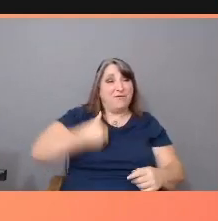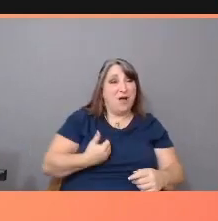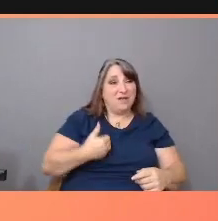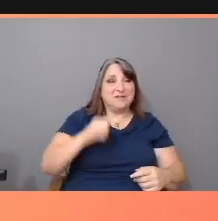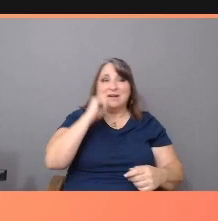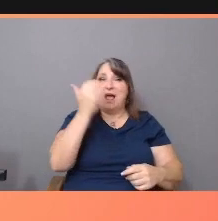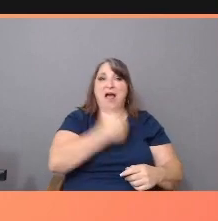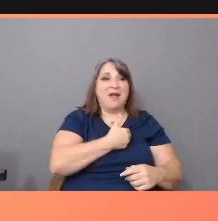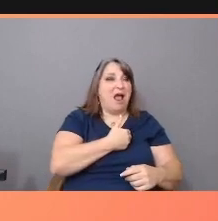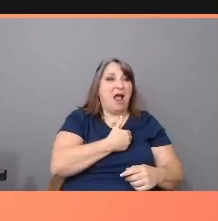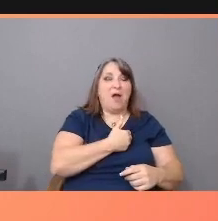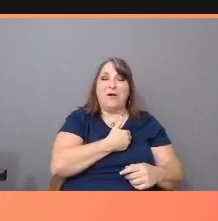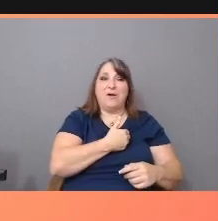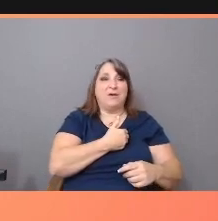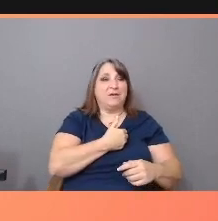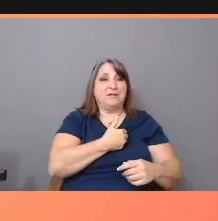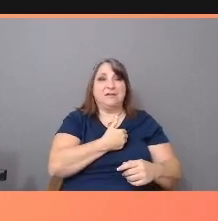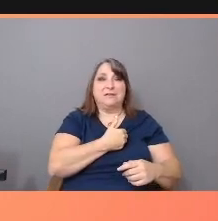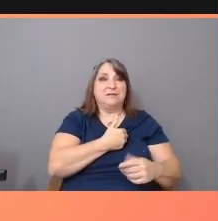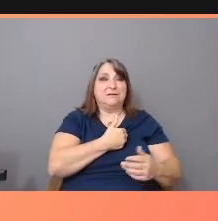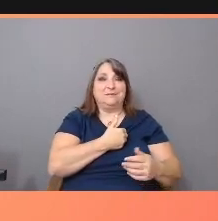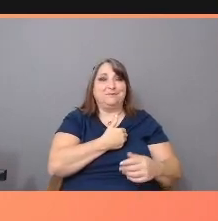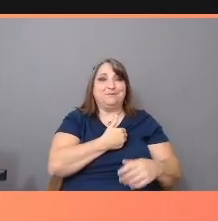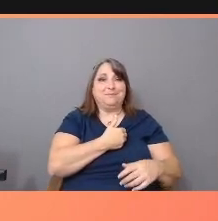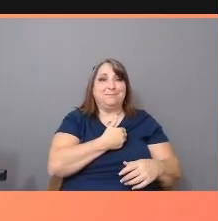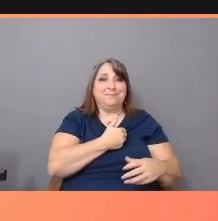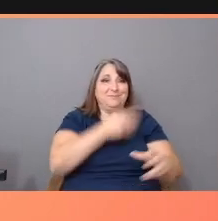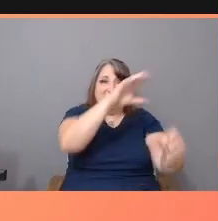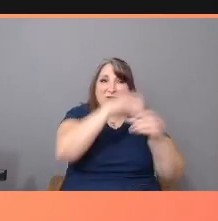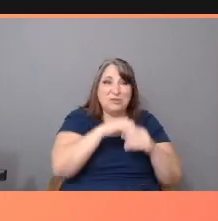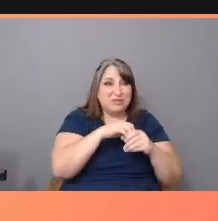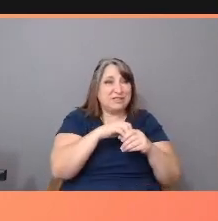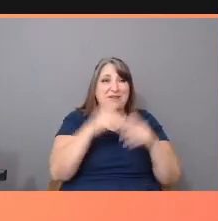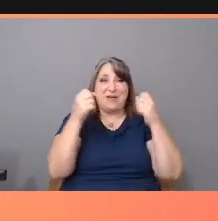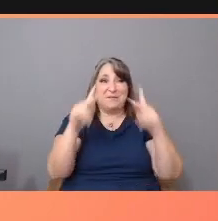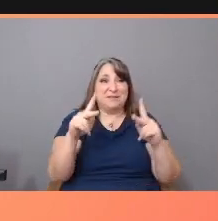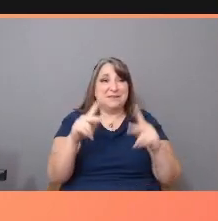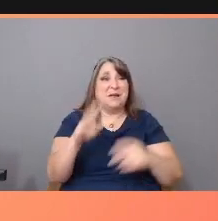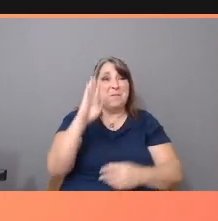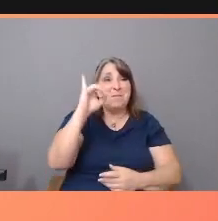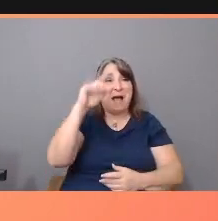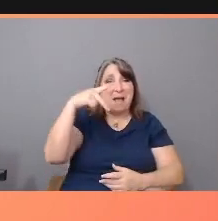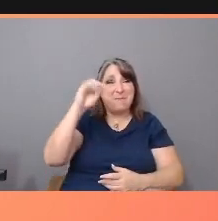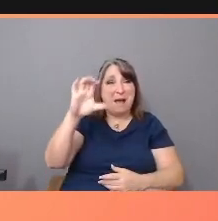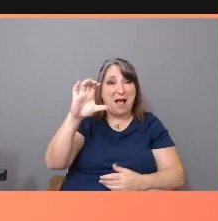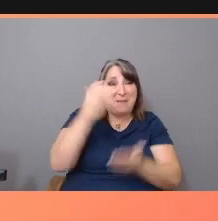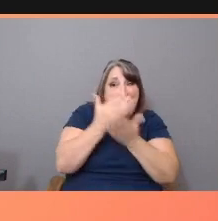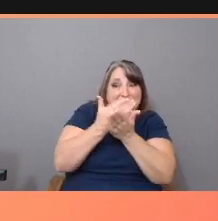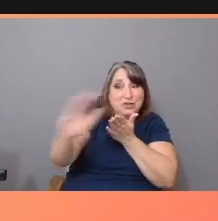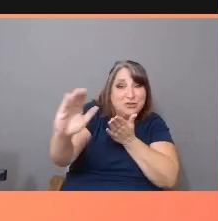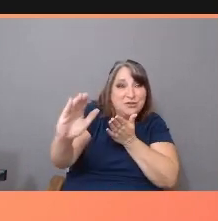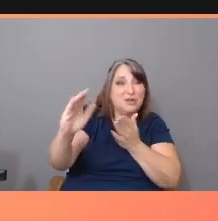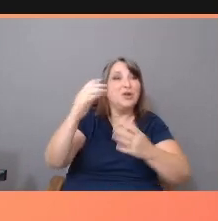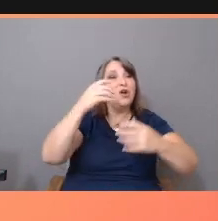to opportunities. BIPOC exclusion creates biased media.